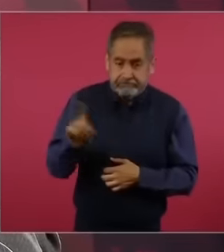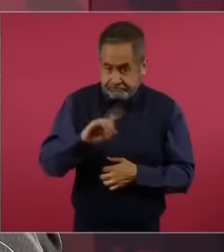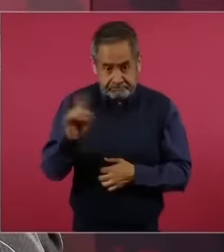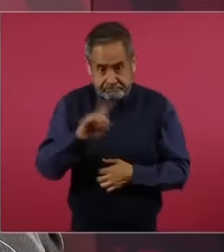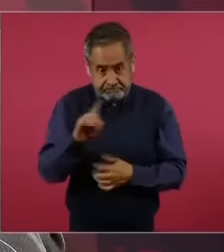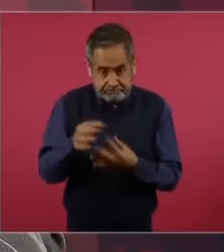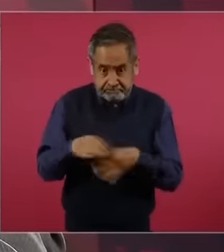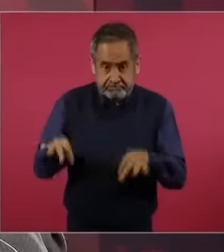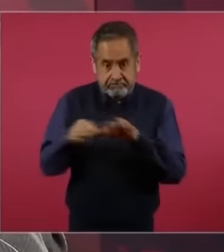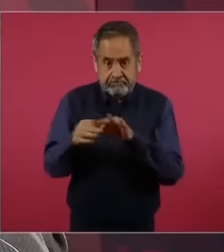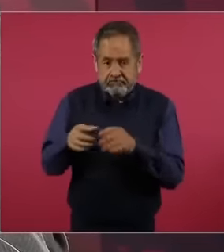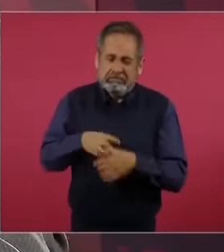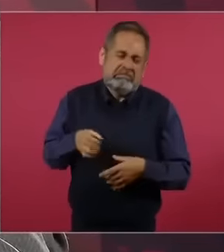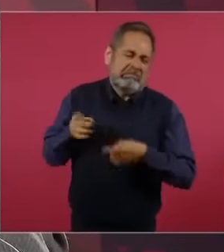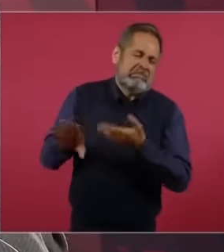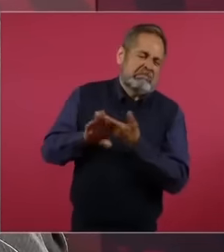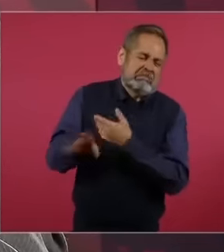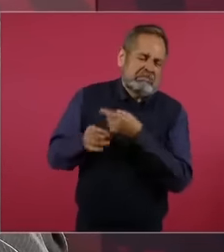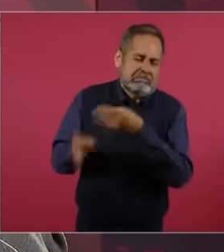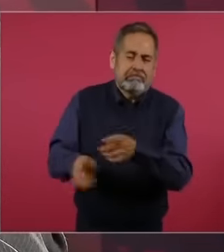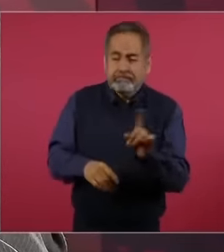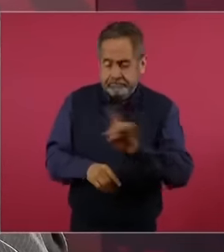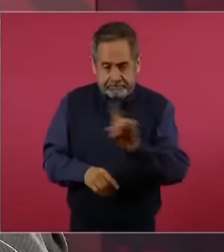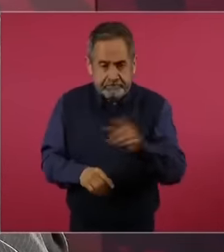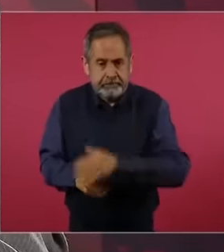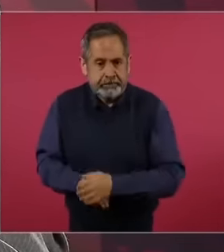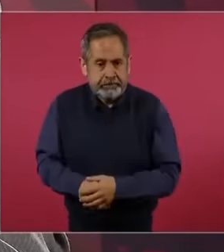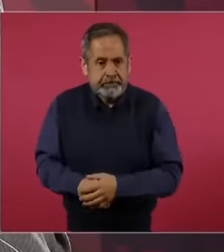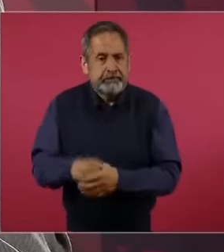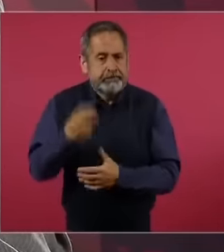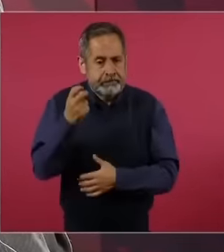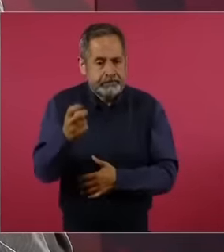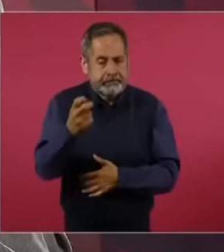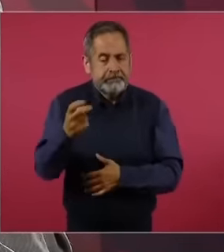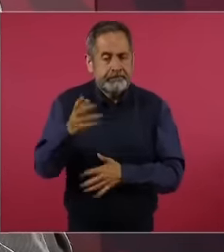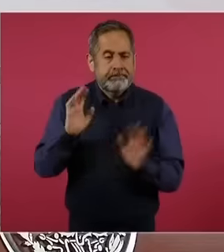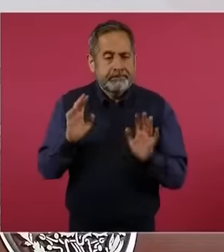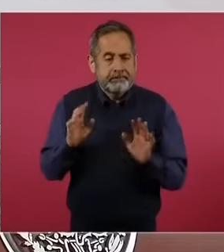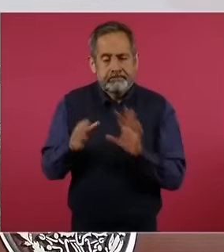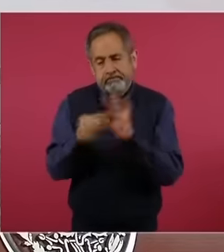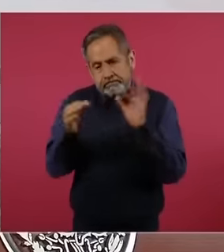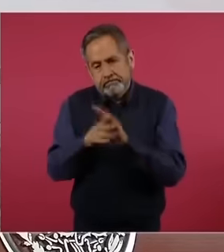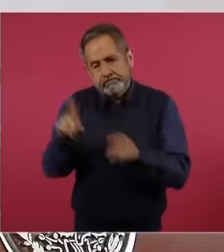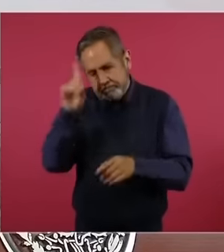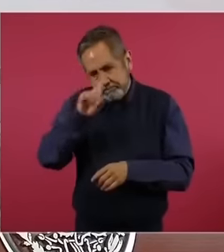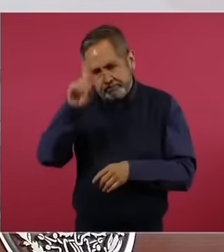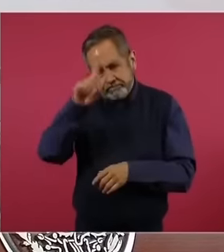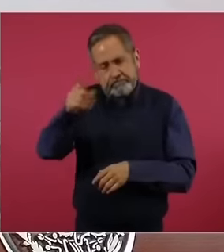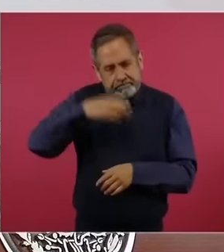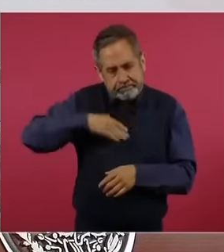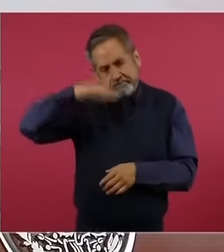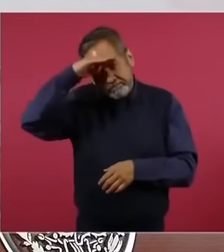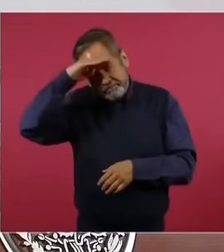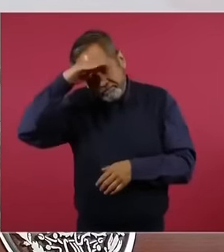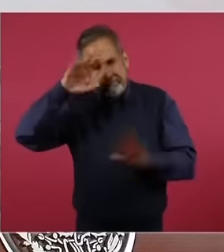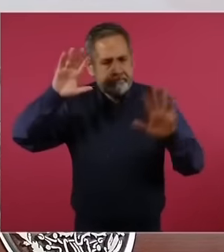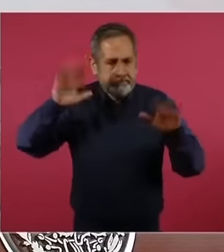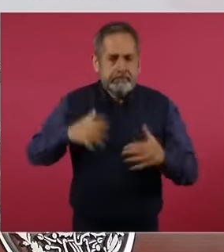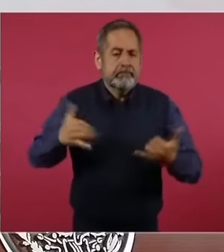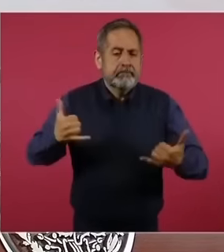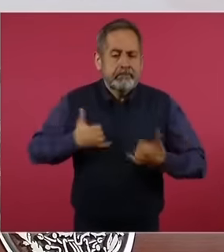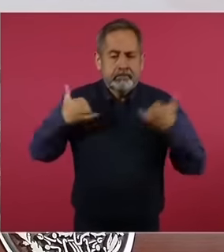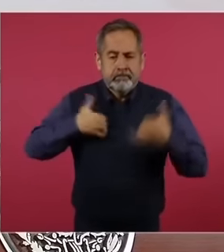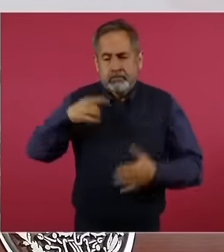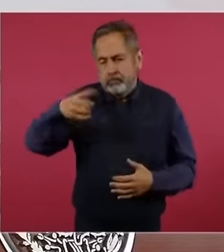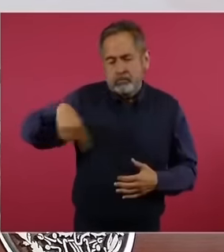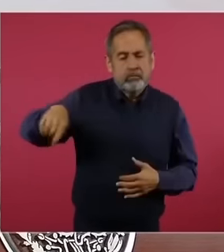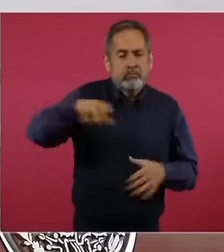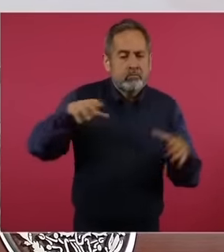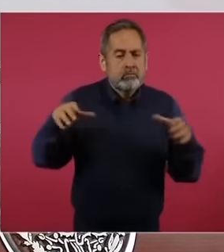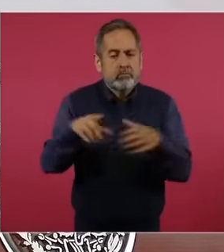despise them, that is what I think, and young people are in an attitude